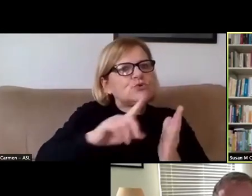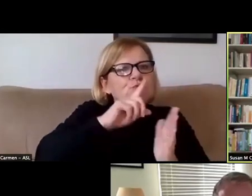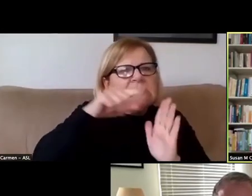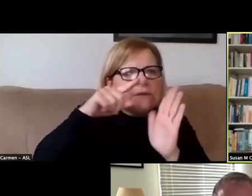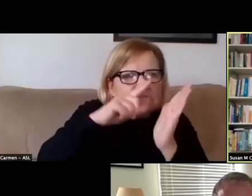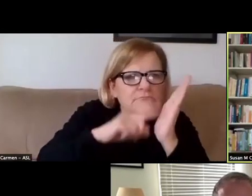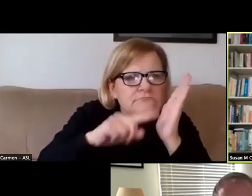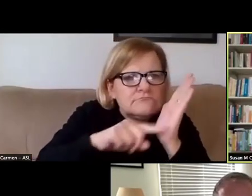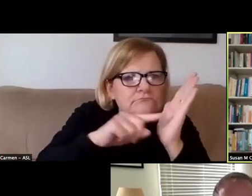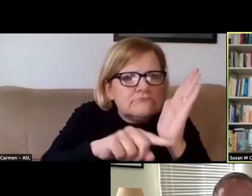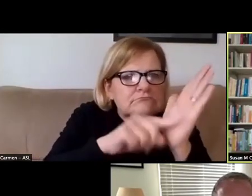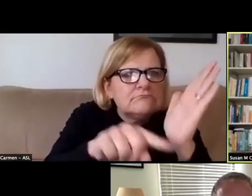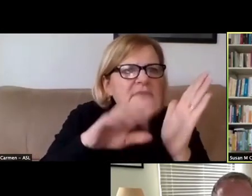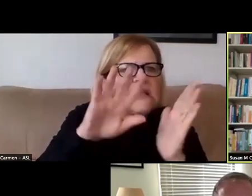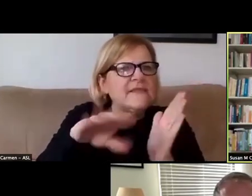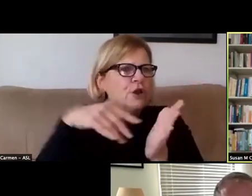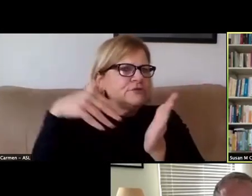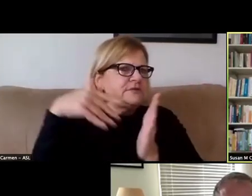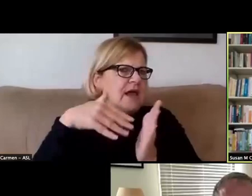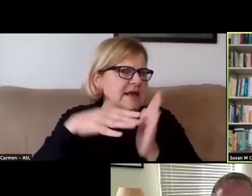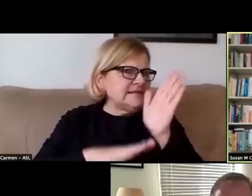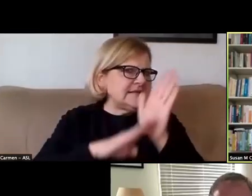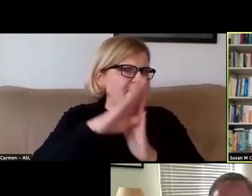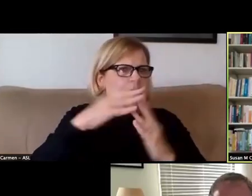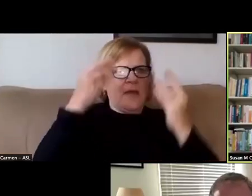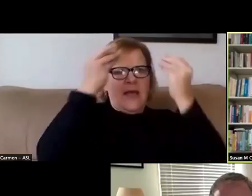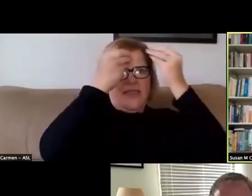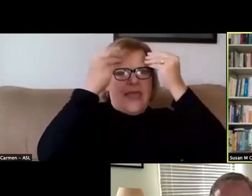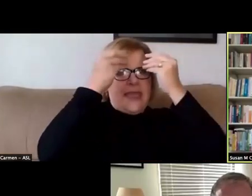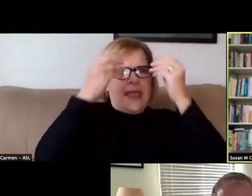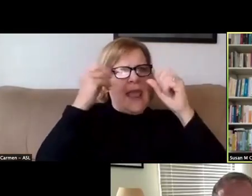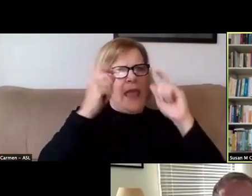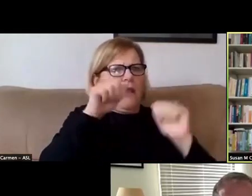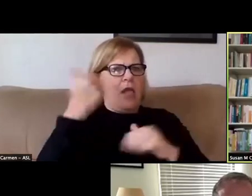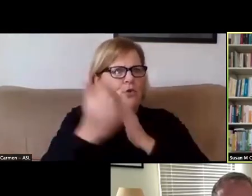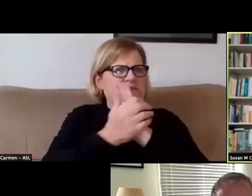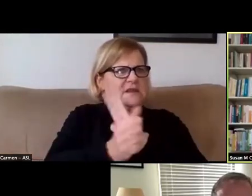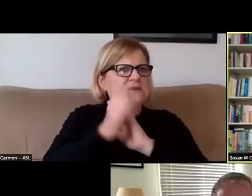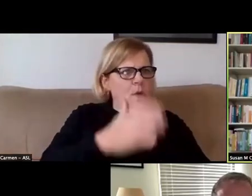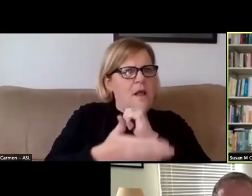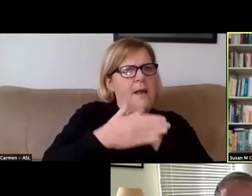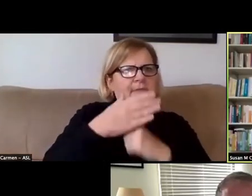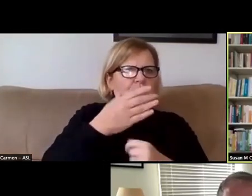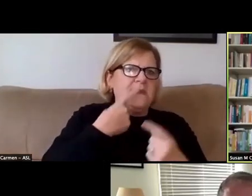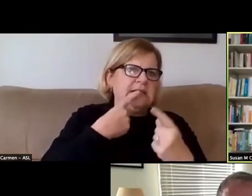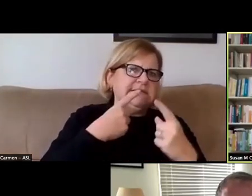into their studies and develop the critical thinking and other skills that will help them to succeed and to thrive.